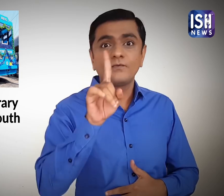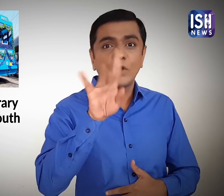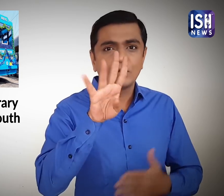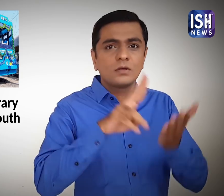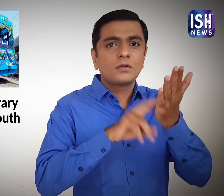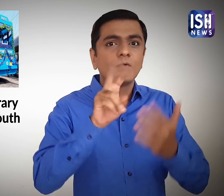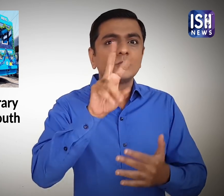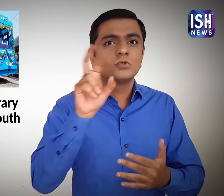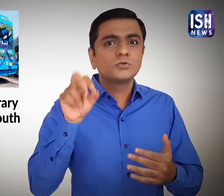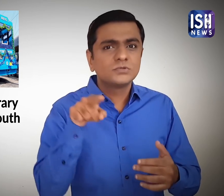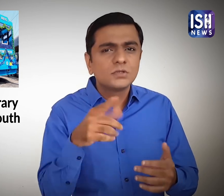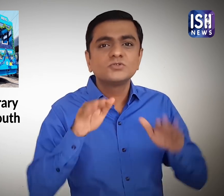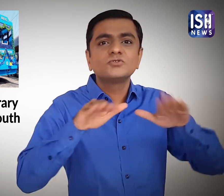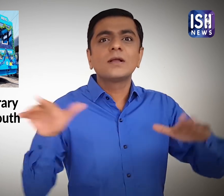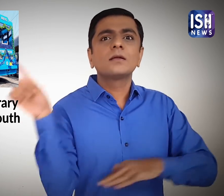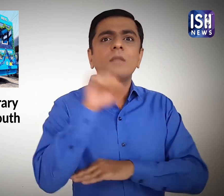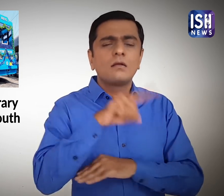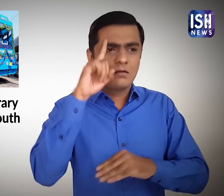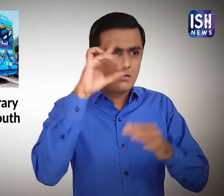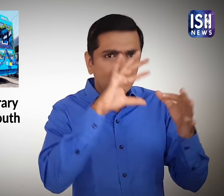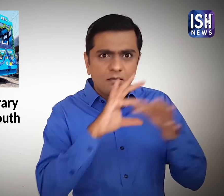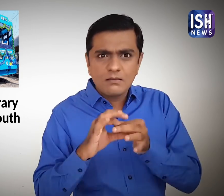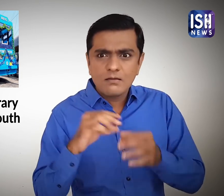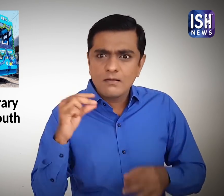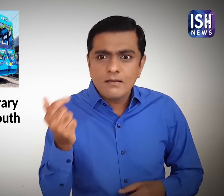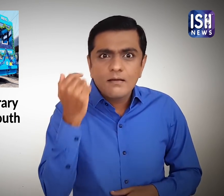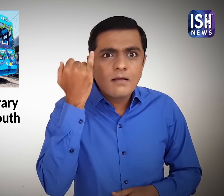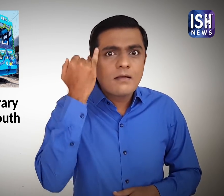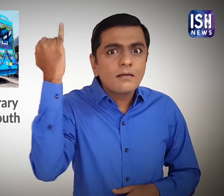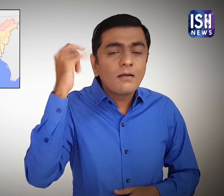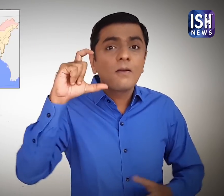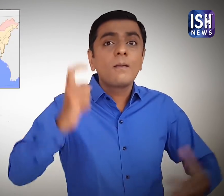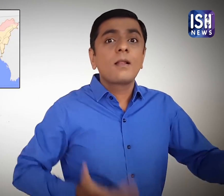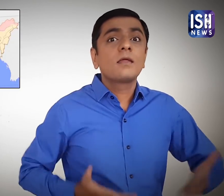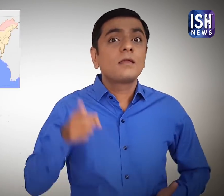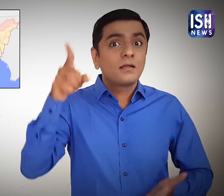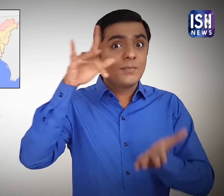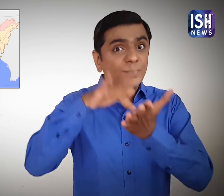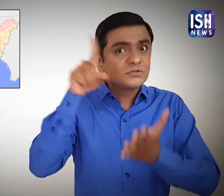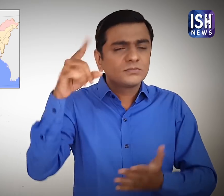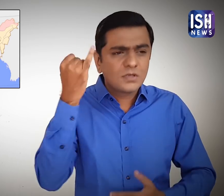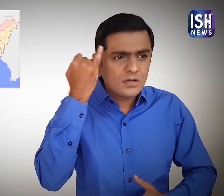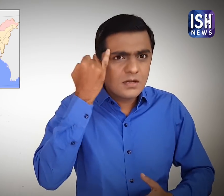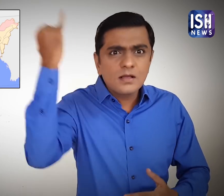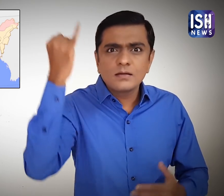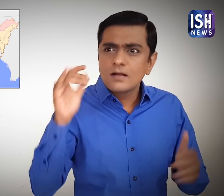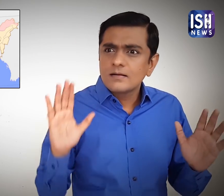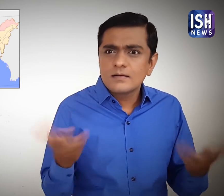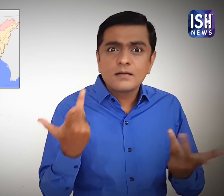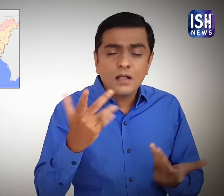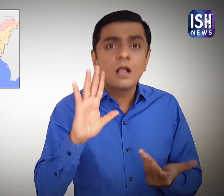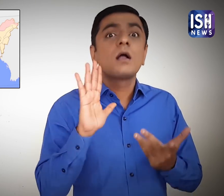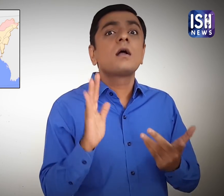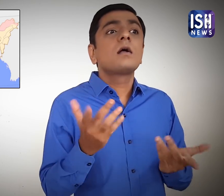On 14th November on account of Children's day, a new initiative was started in Kolkata.